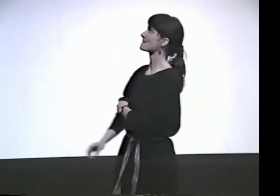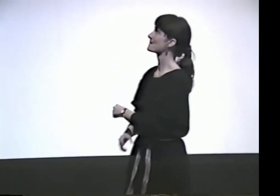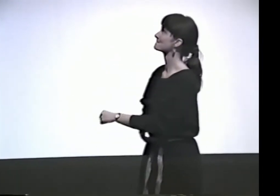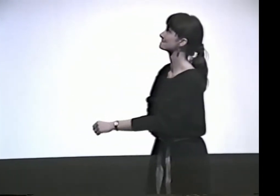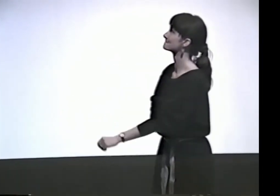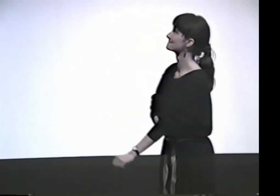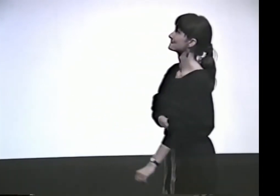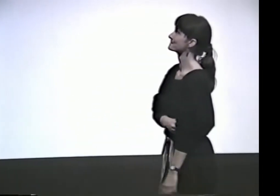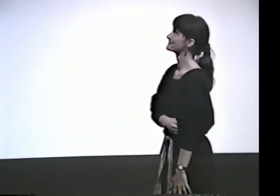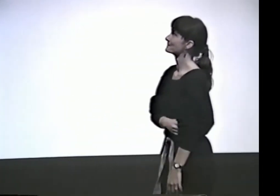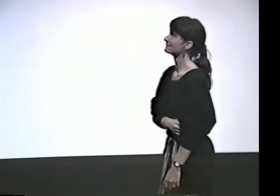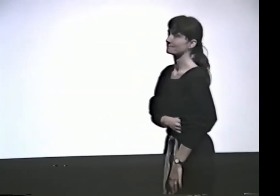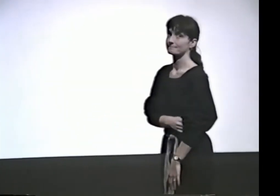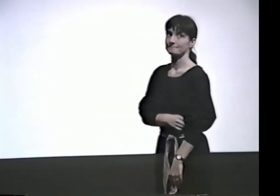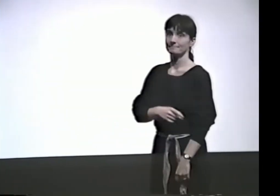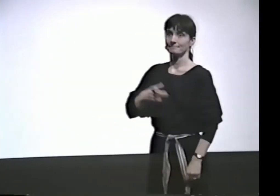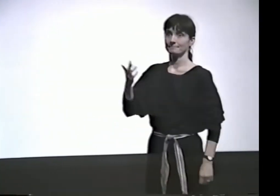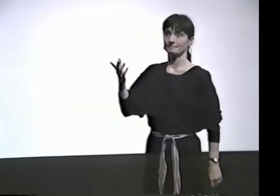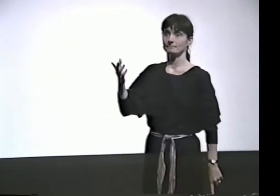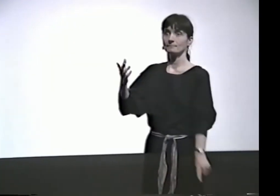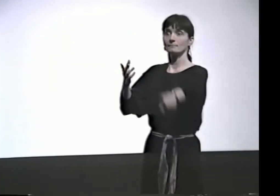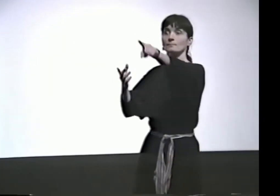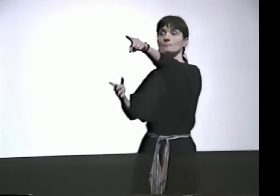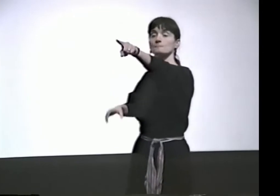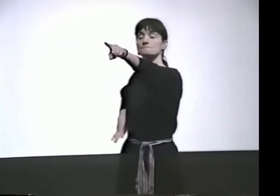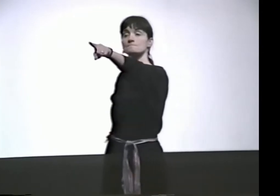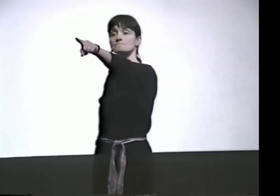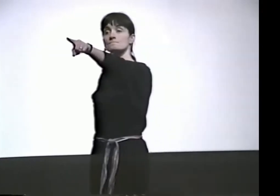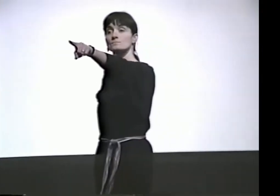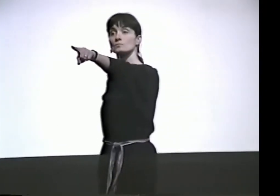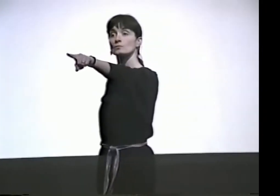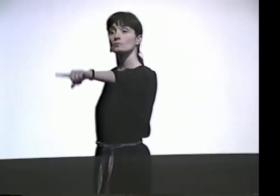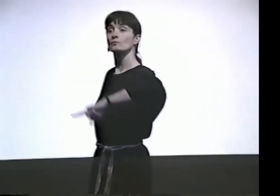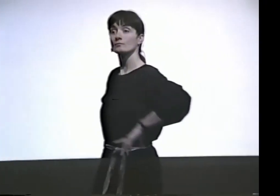BUT I'VE CHANGED FROM ONE PLACE TO ANOTHER, AND THAT TRANSFORMATION HAPPENS SMOOTHLY.